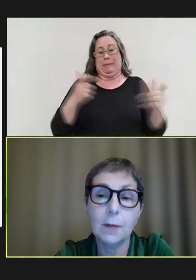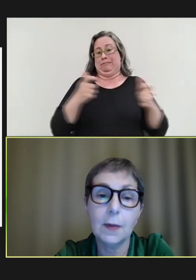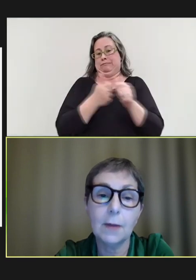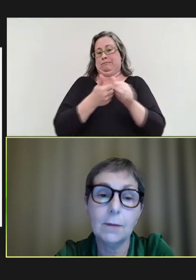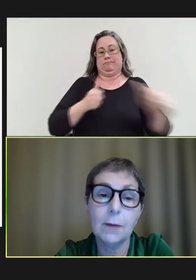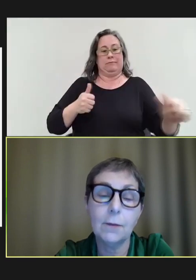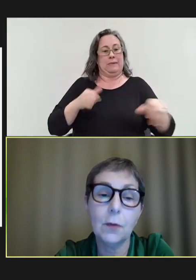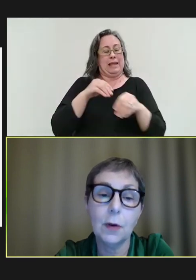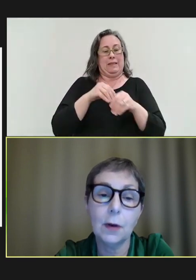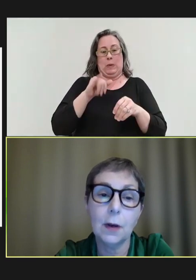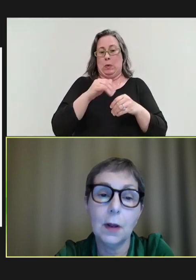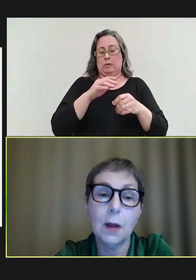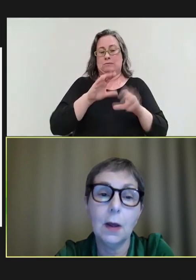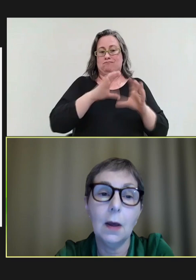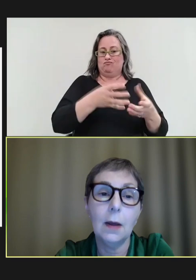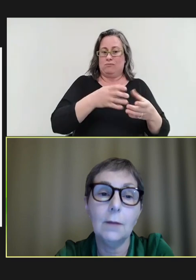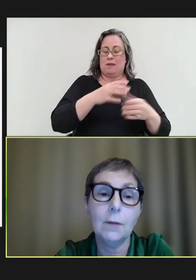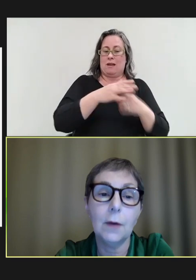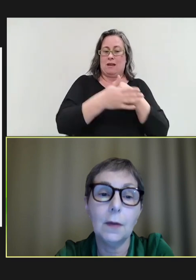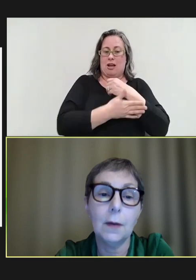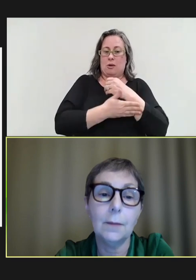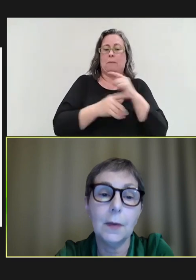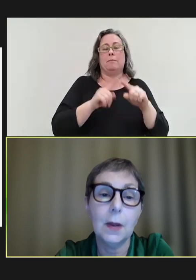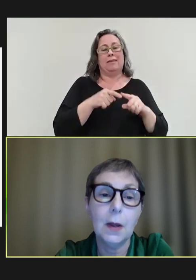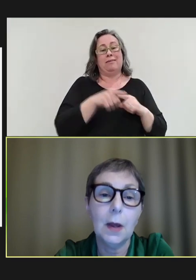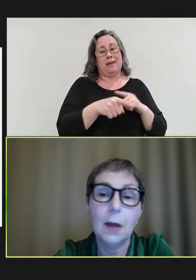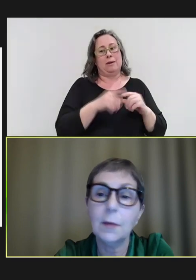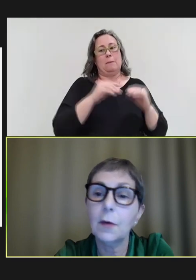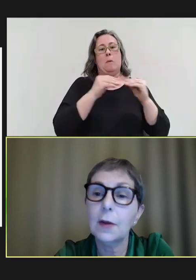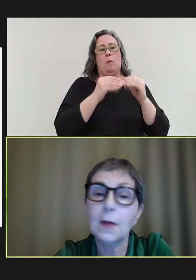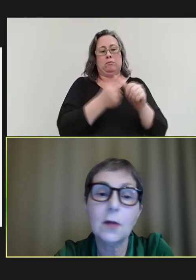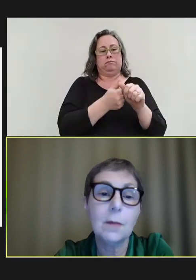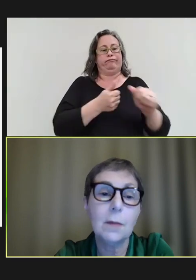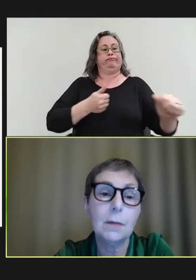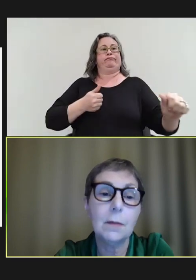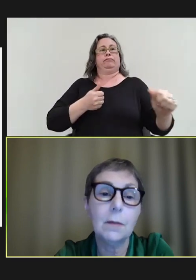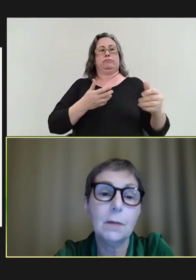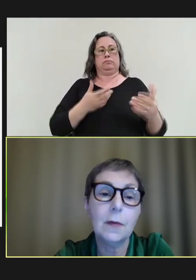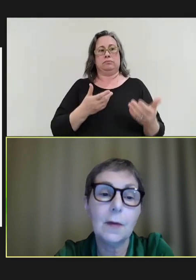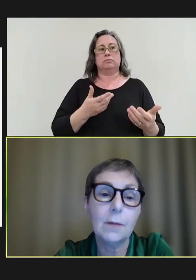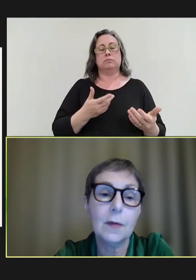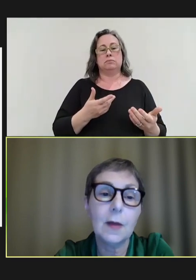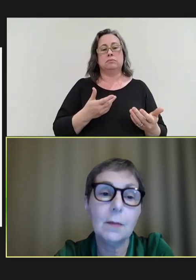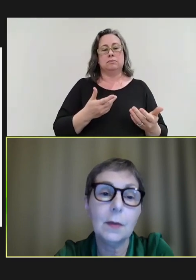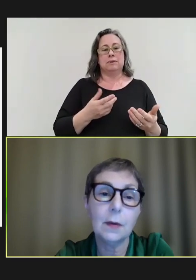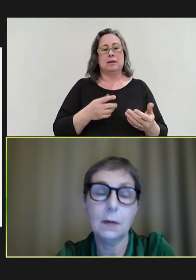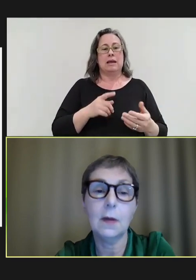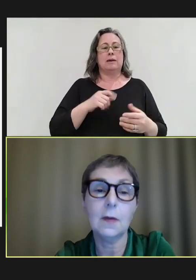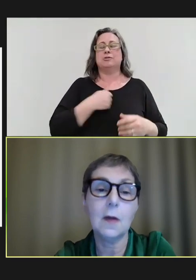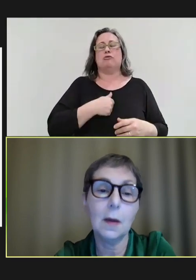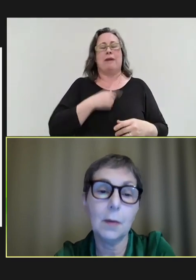but they've fallen even further. I'm sorry. It's actually 7 percent. But there's a typo